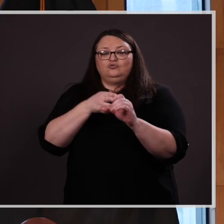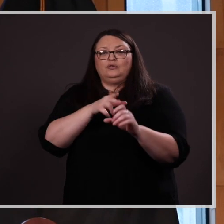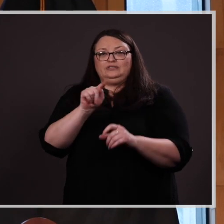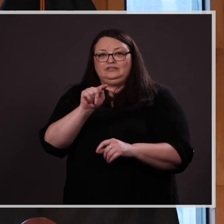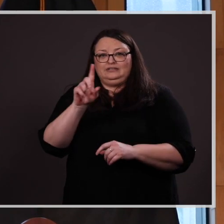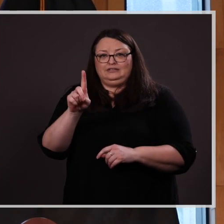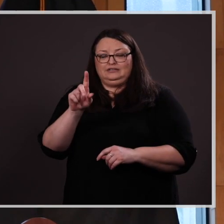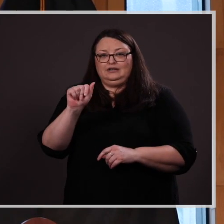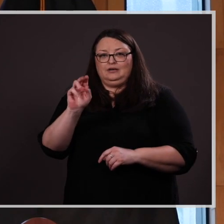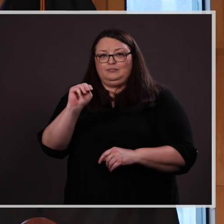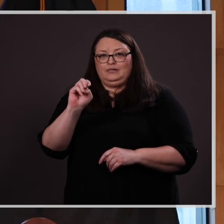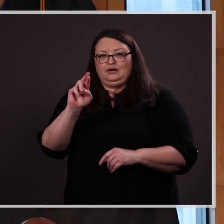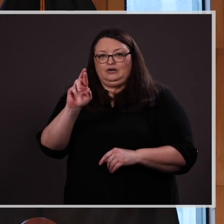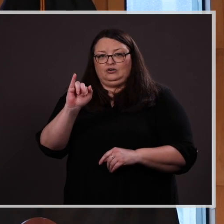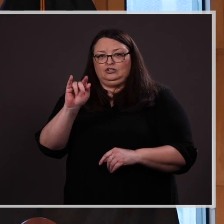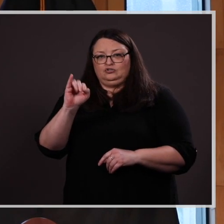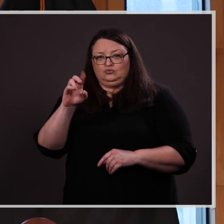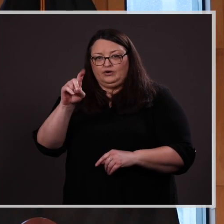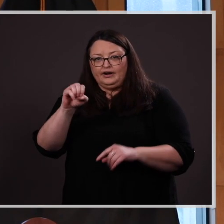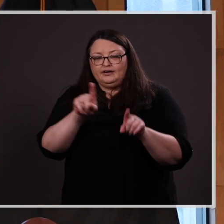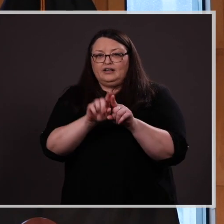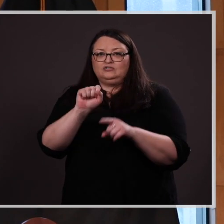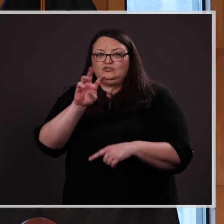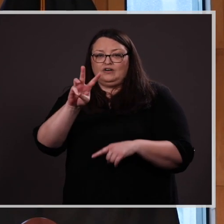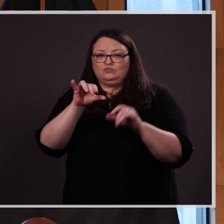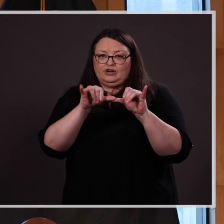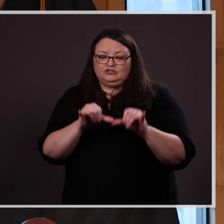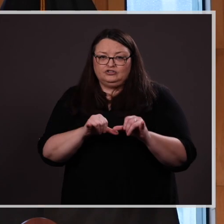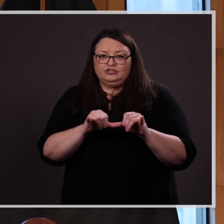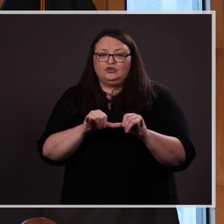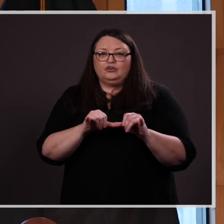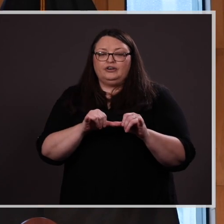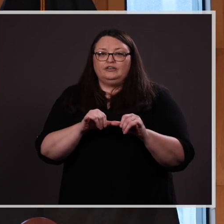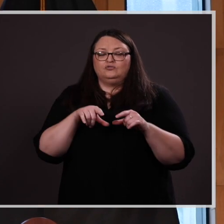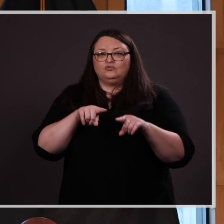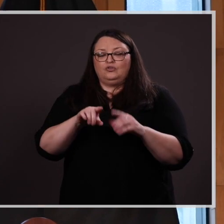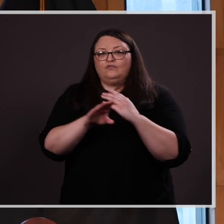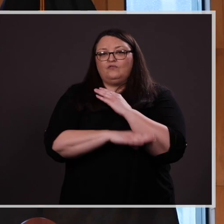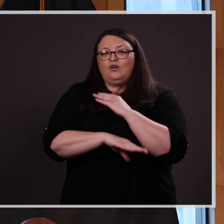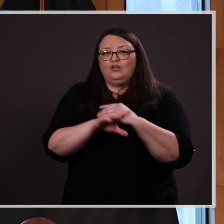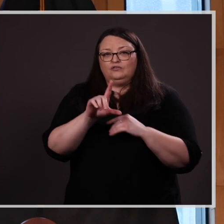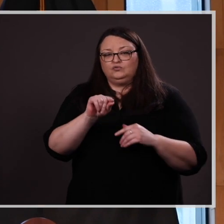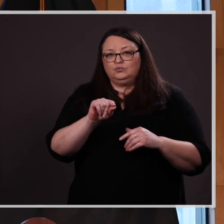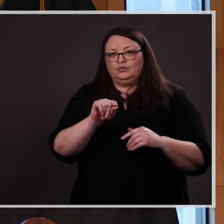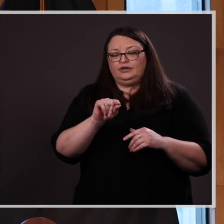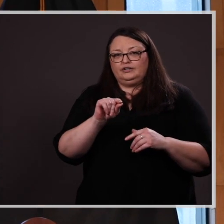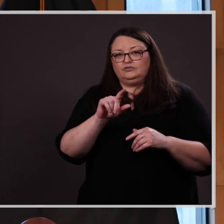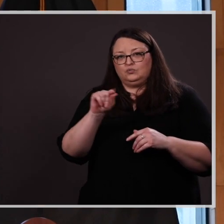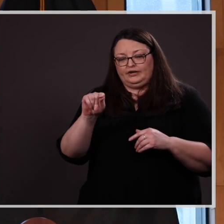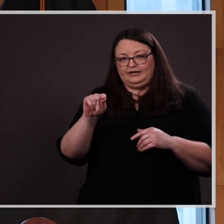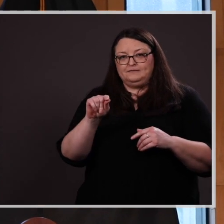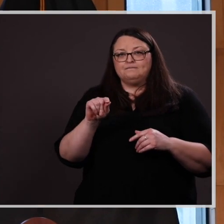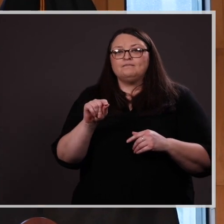as a Software Engineering intern through Summer and Fall 2020. At TD Ameritrade, she again